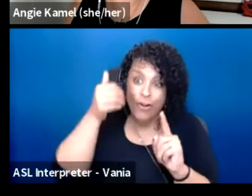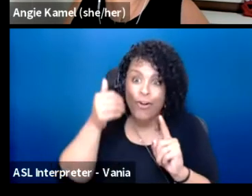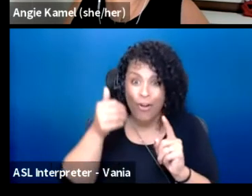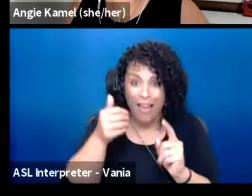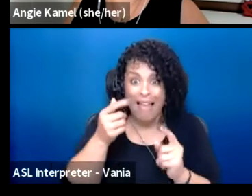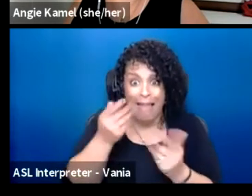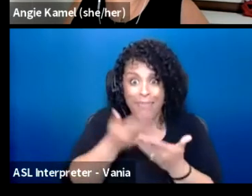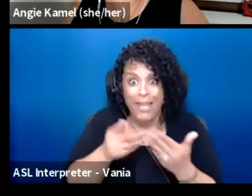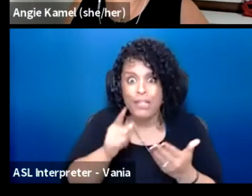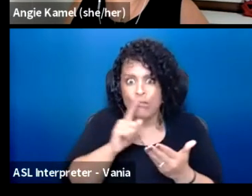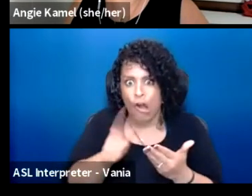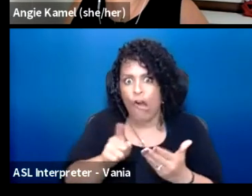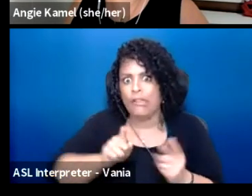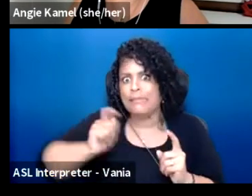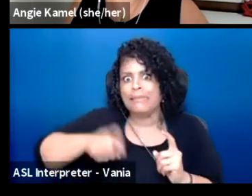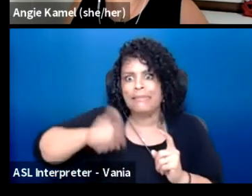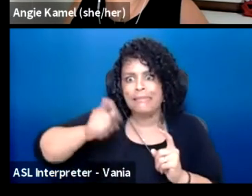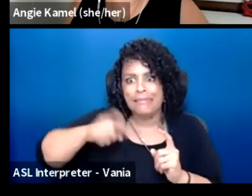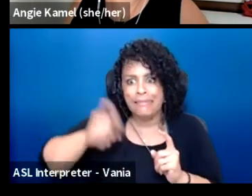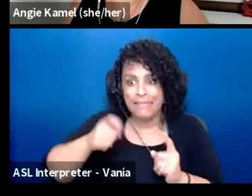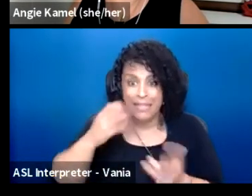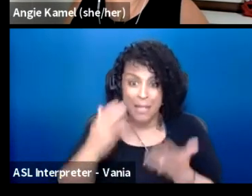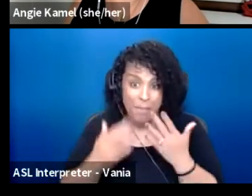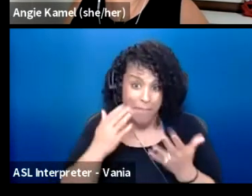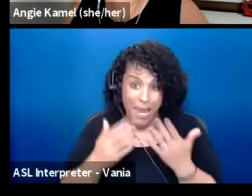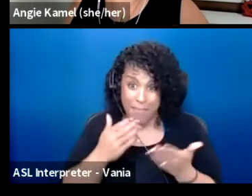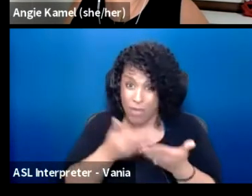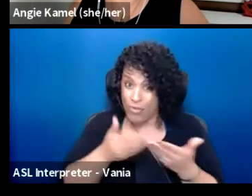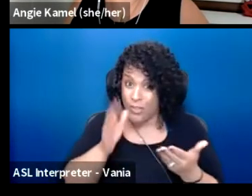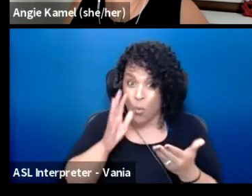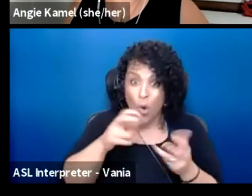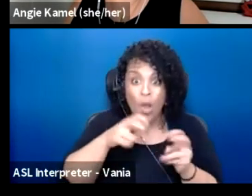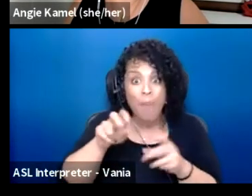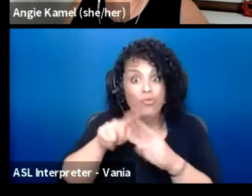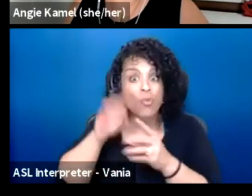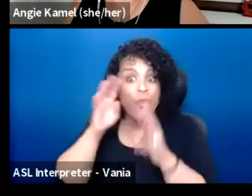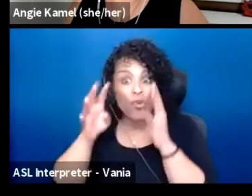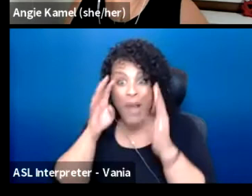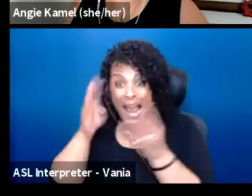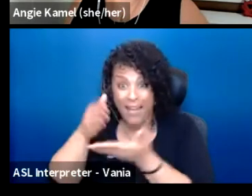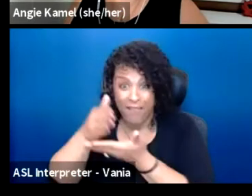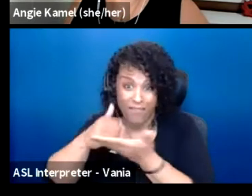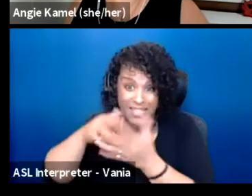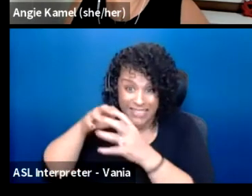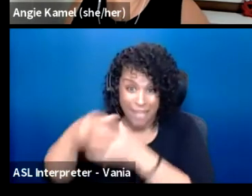that resources will come to the creative sector. There's a great proposal, not just PPB funds